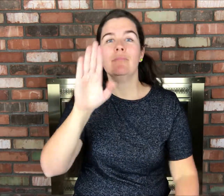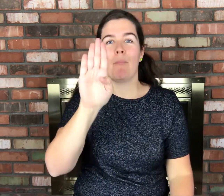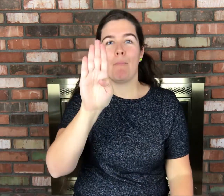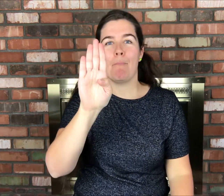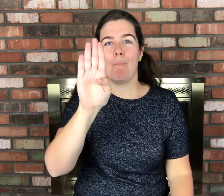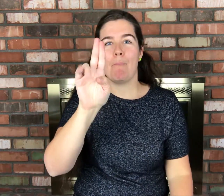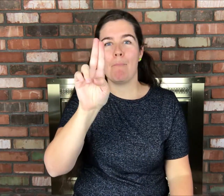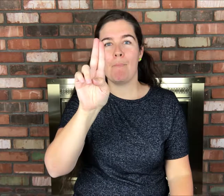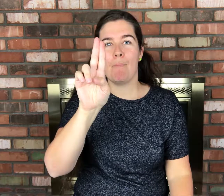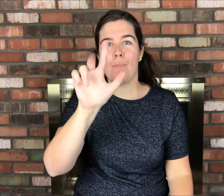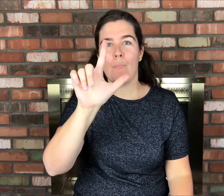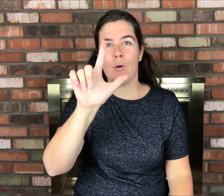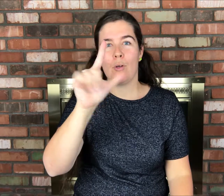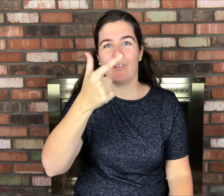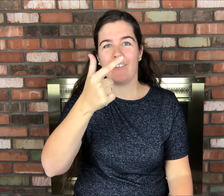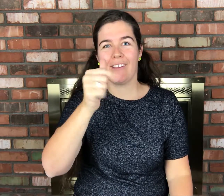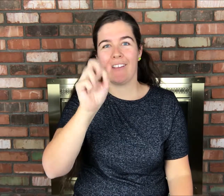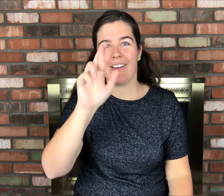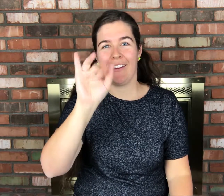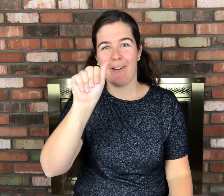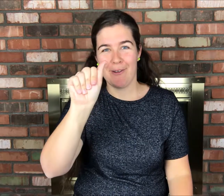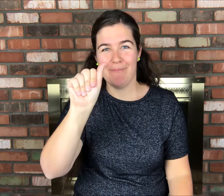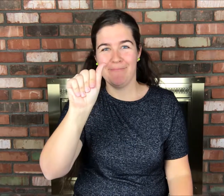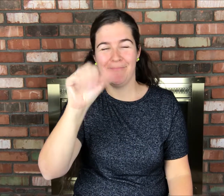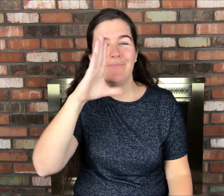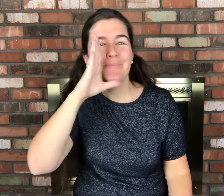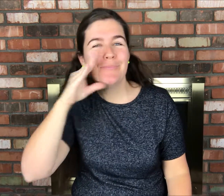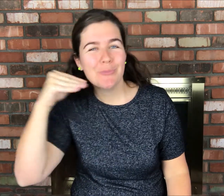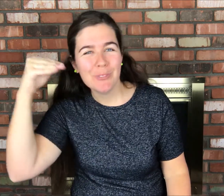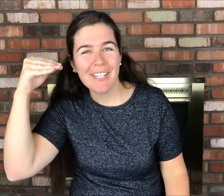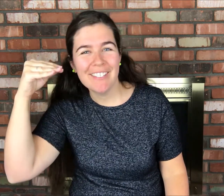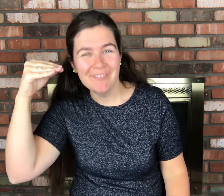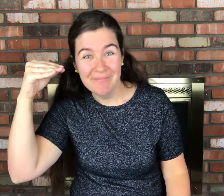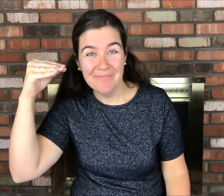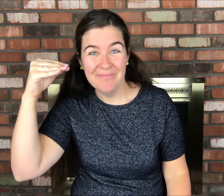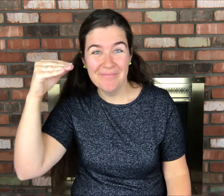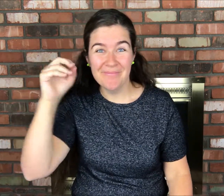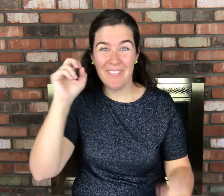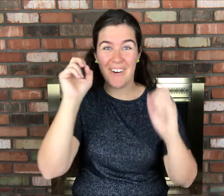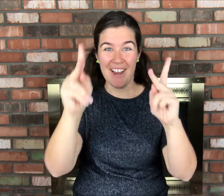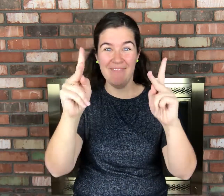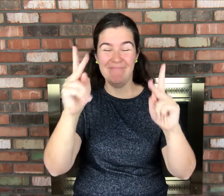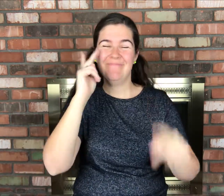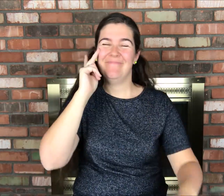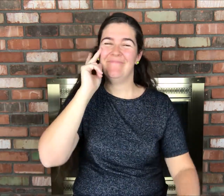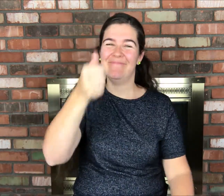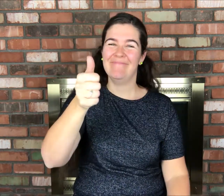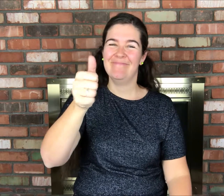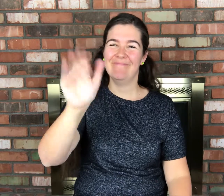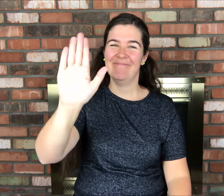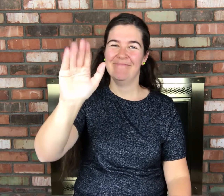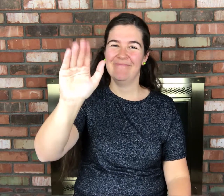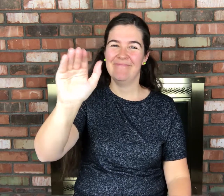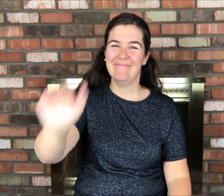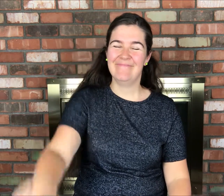It's Bulgaria! Okay, see ya tomorrow!